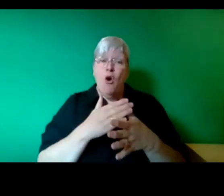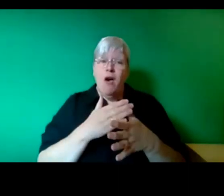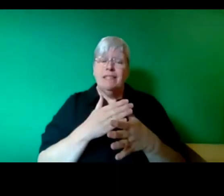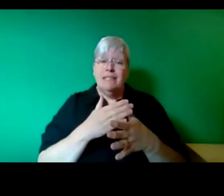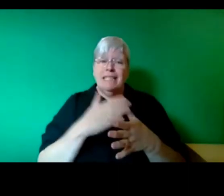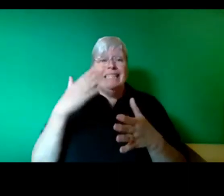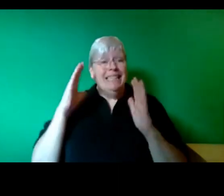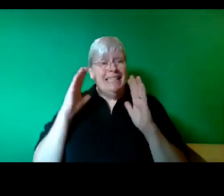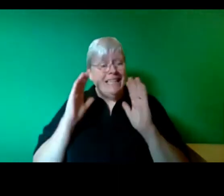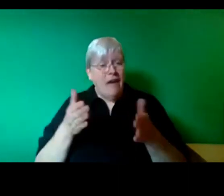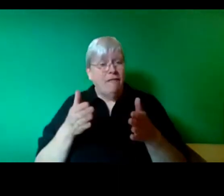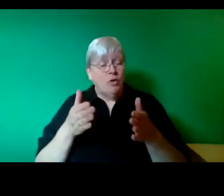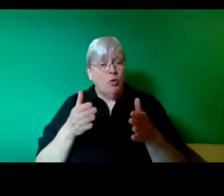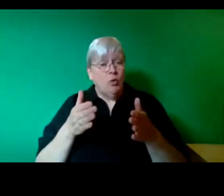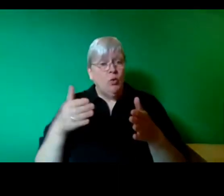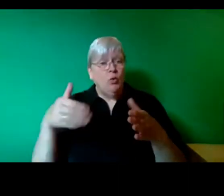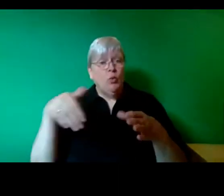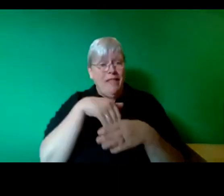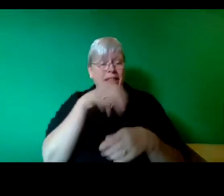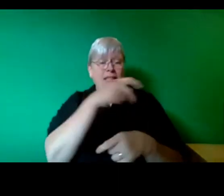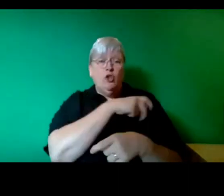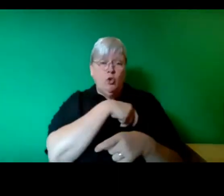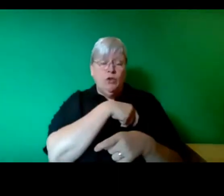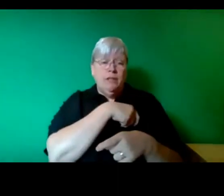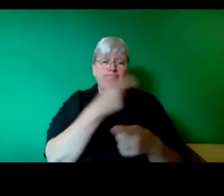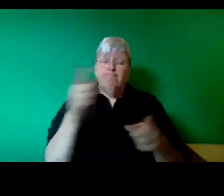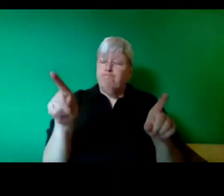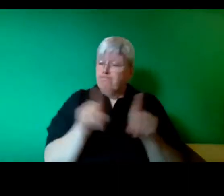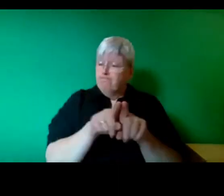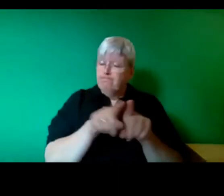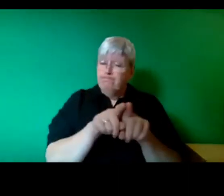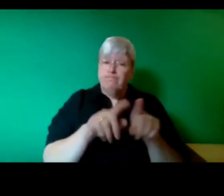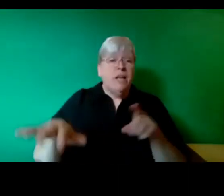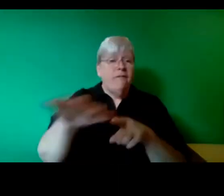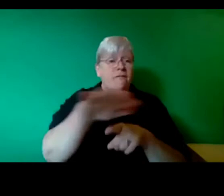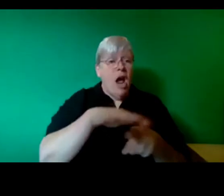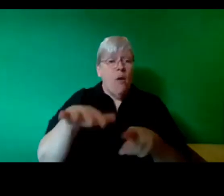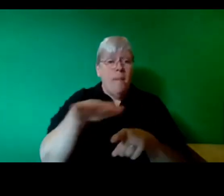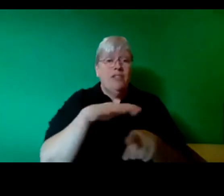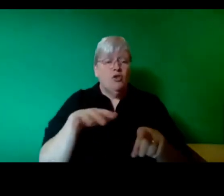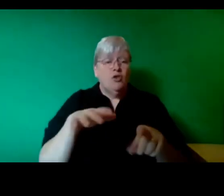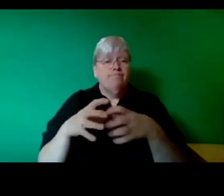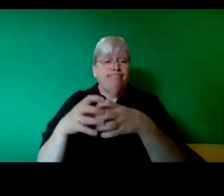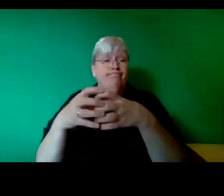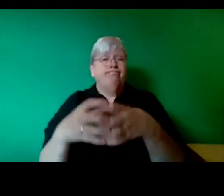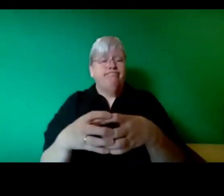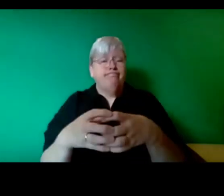in the trade unions and in the environmental movement, a change in terms of not just